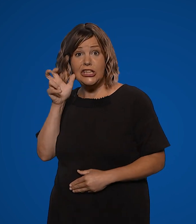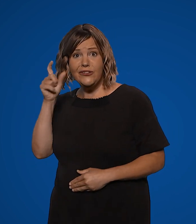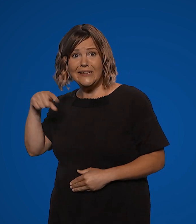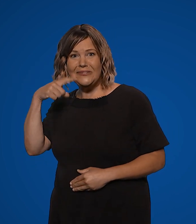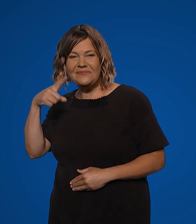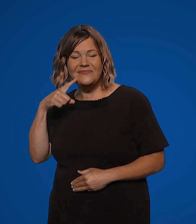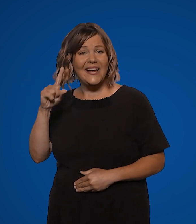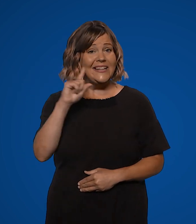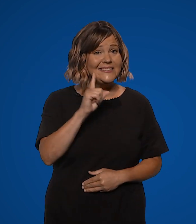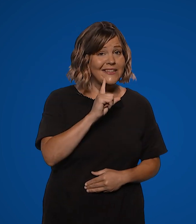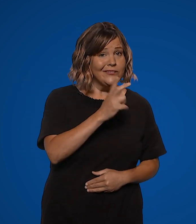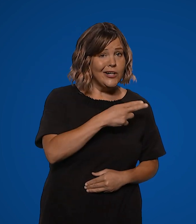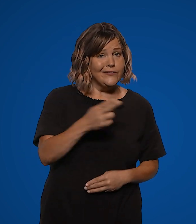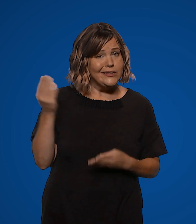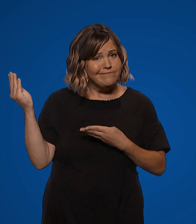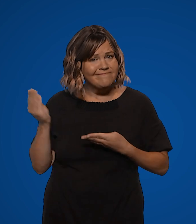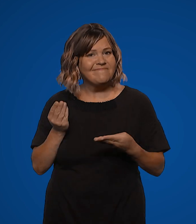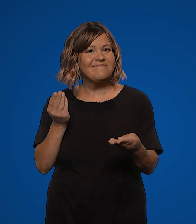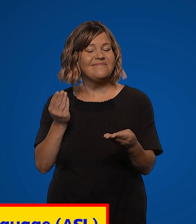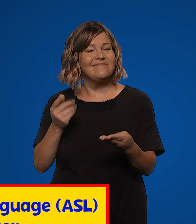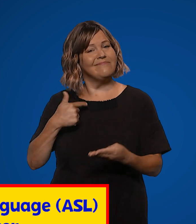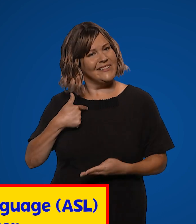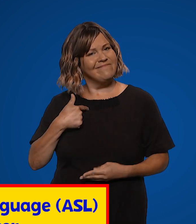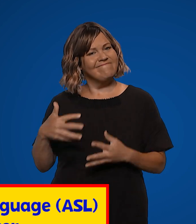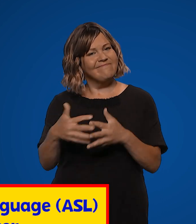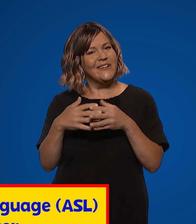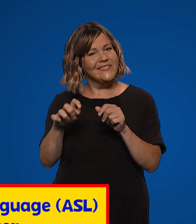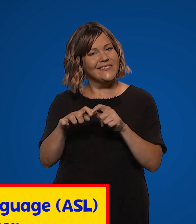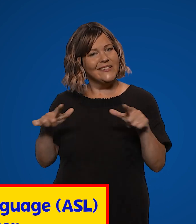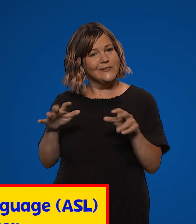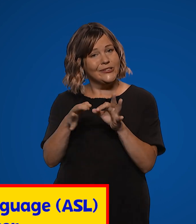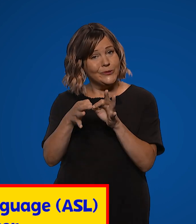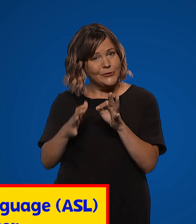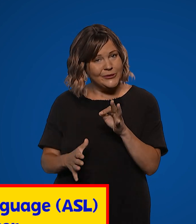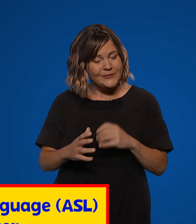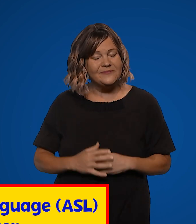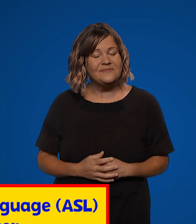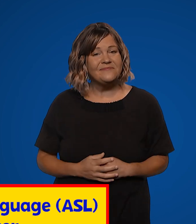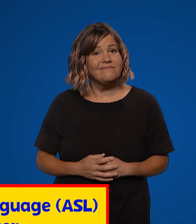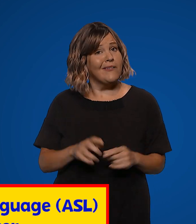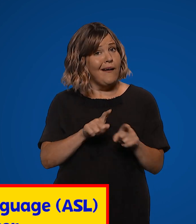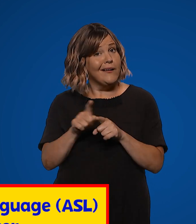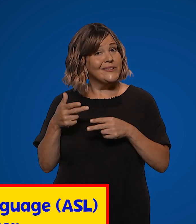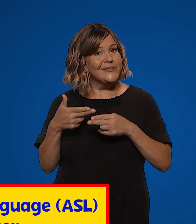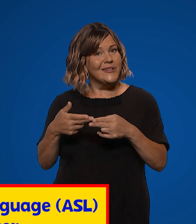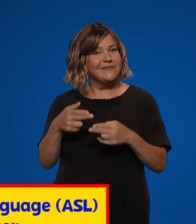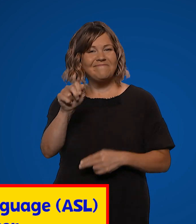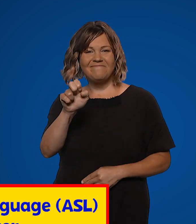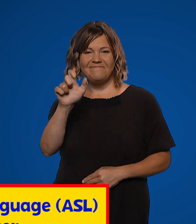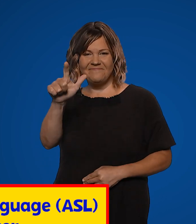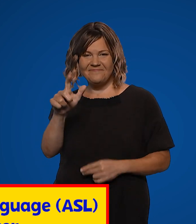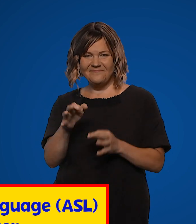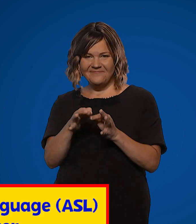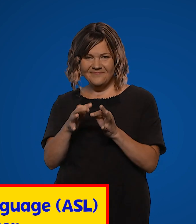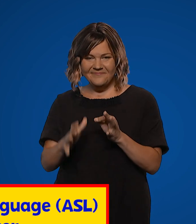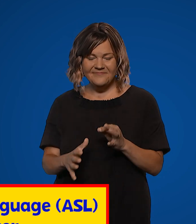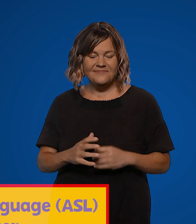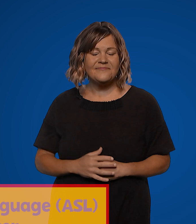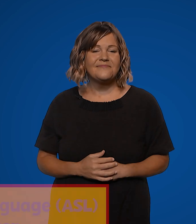and people who are deaf or hard of hearing. I am an American Sign Language interpreter, also called an ASL interpreter.